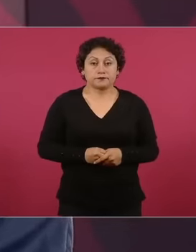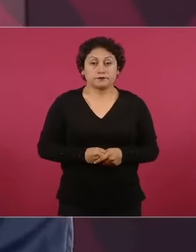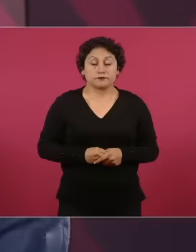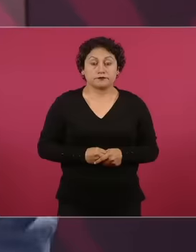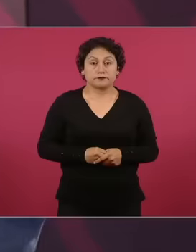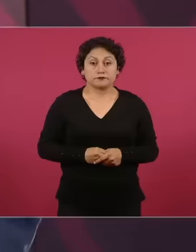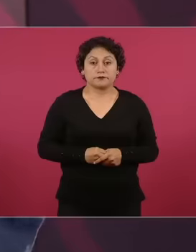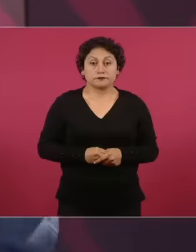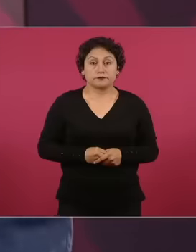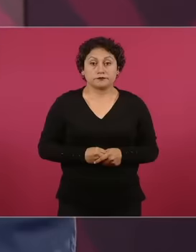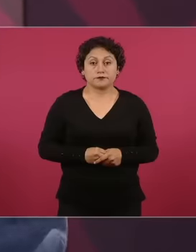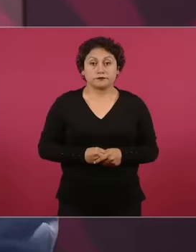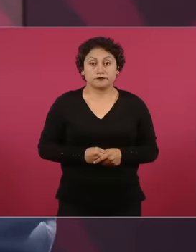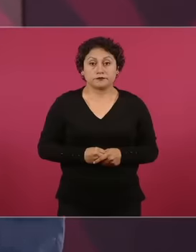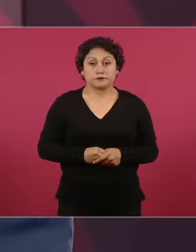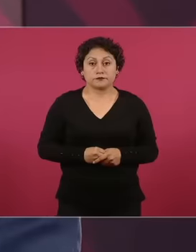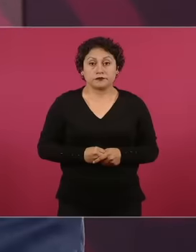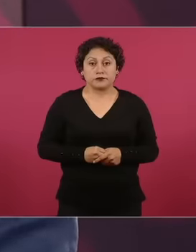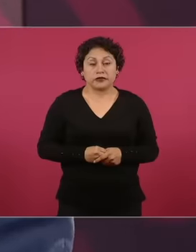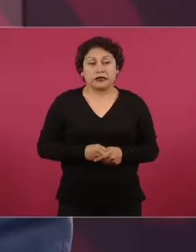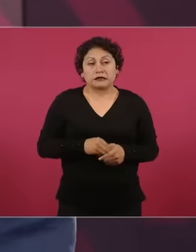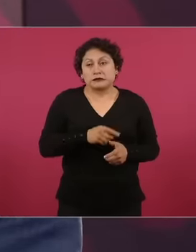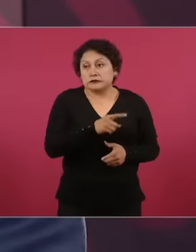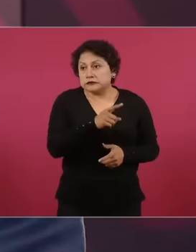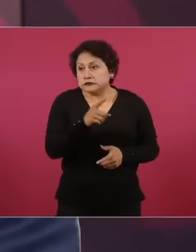to make an insinuation of that